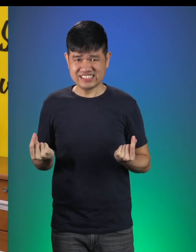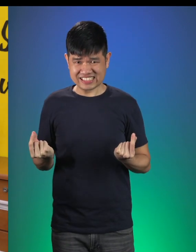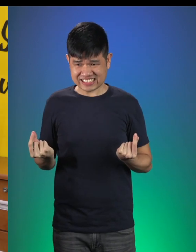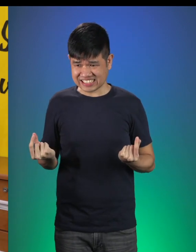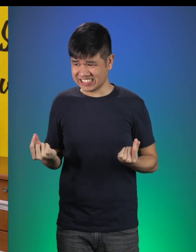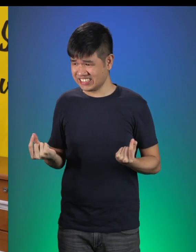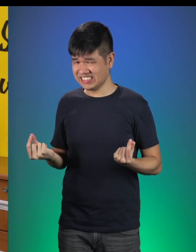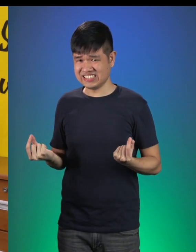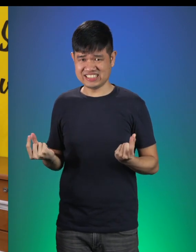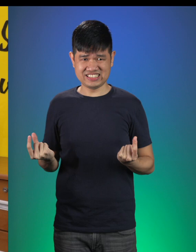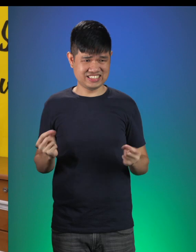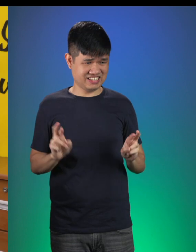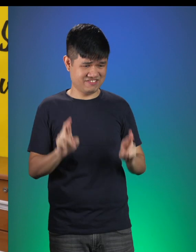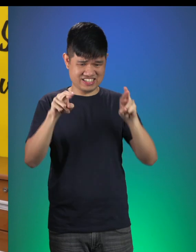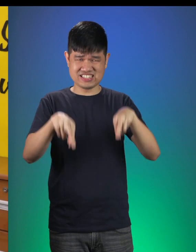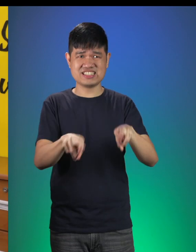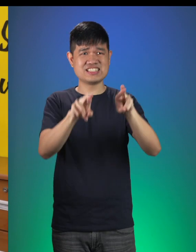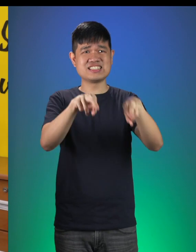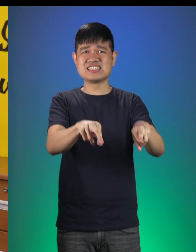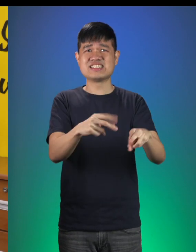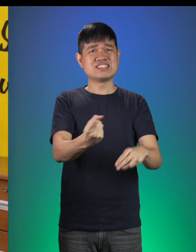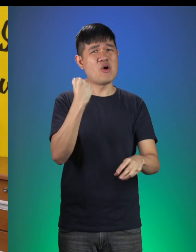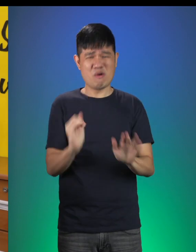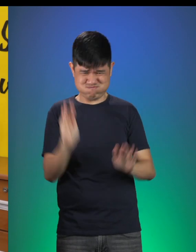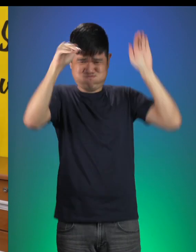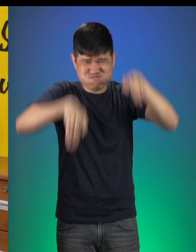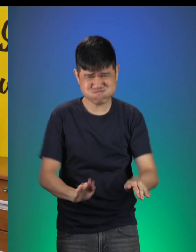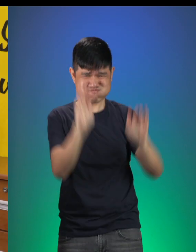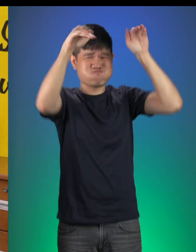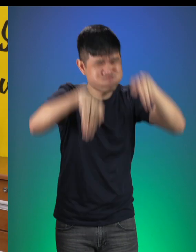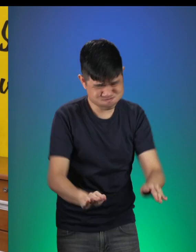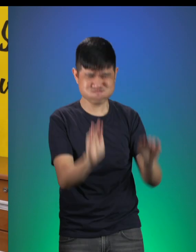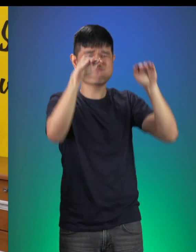I can’t possibly jump into the river! The currents are too strong.